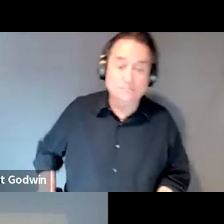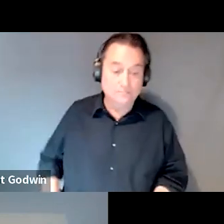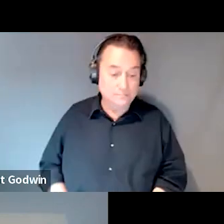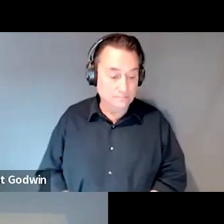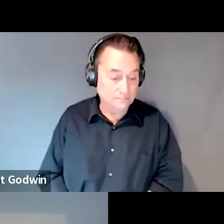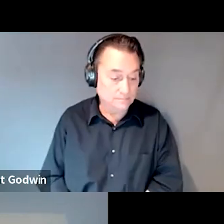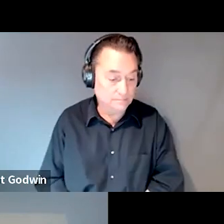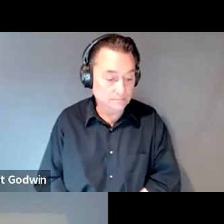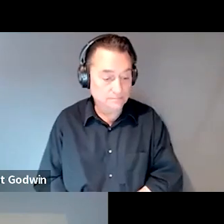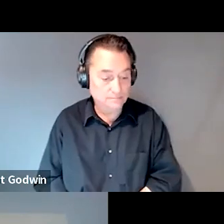That's great. Thank you.